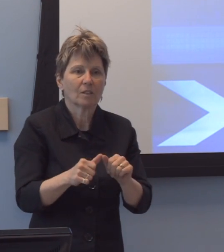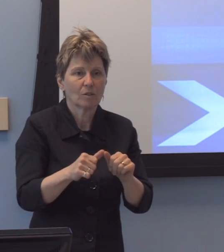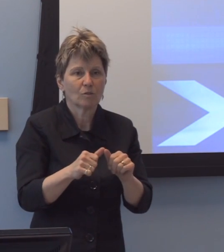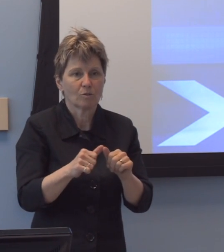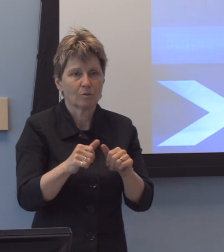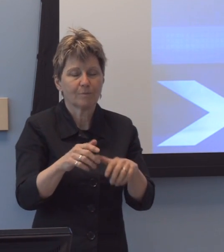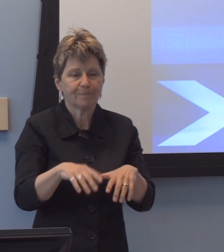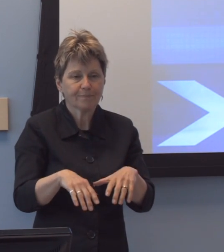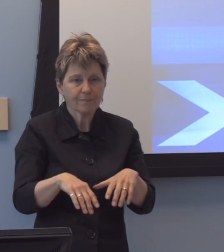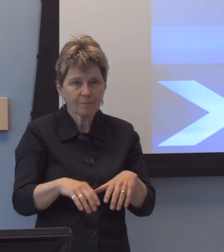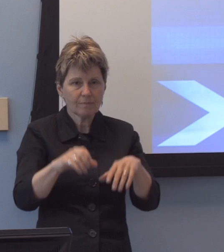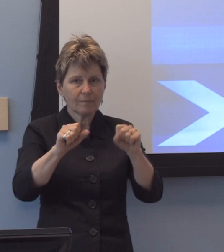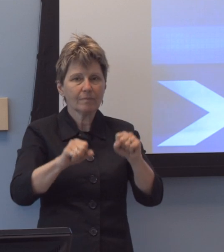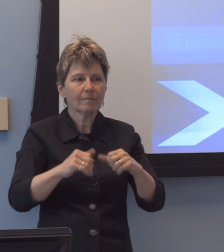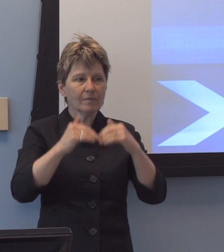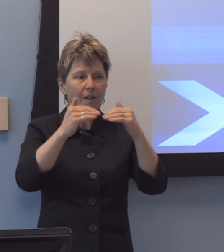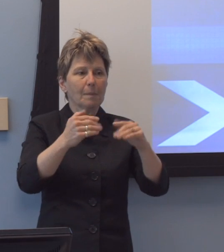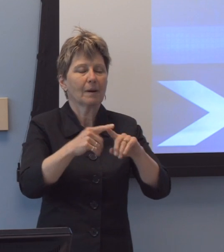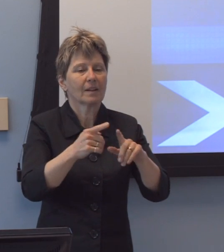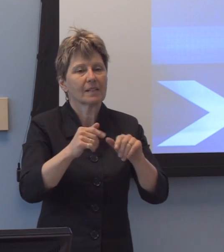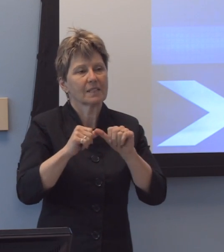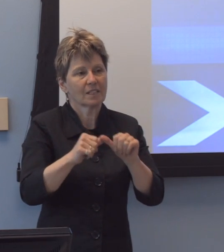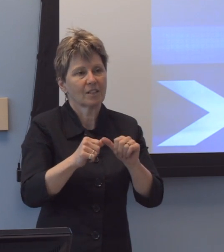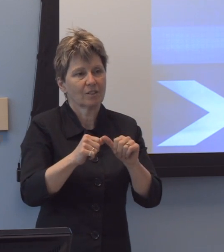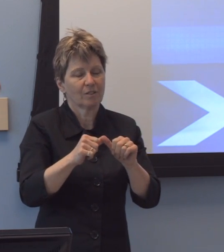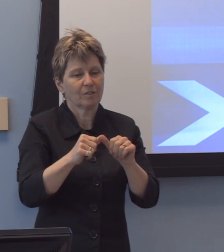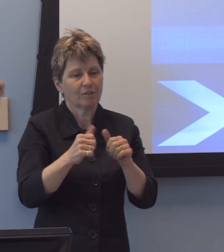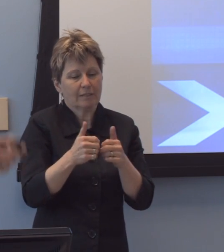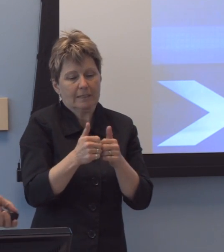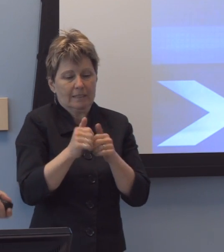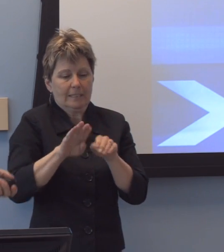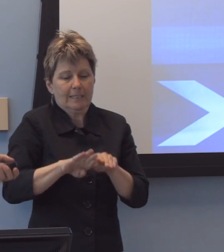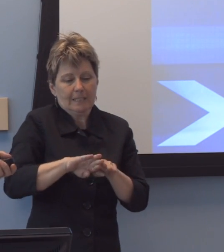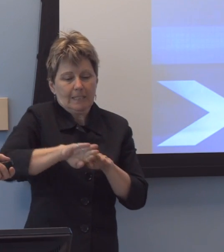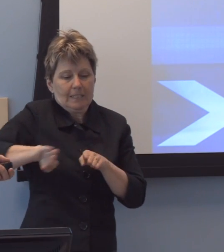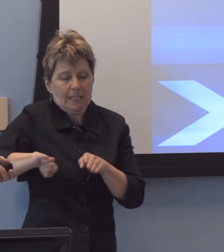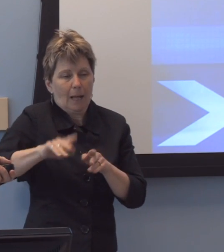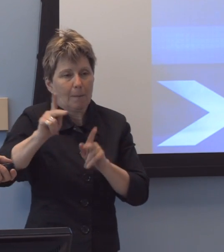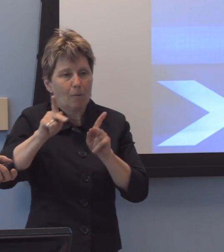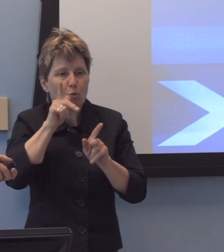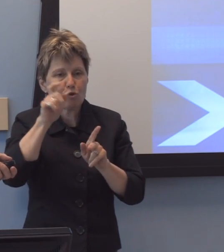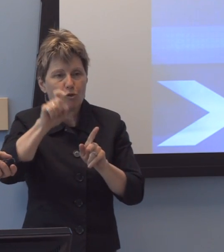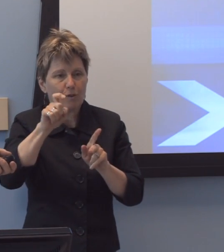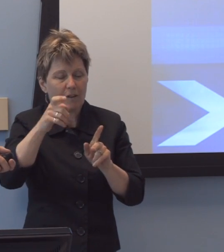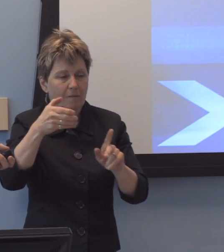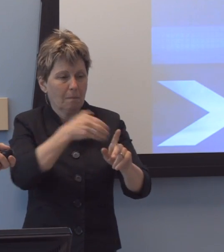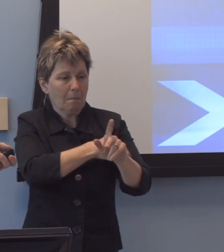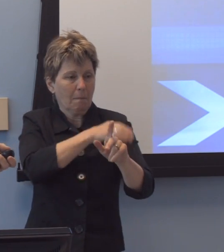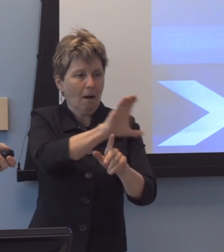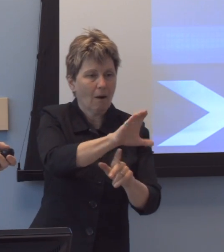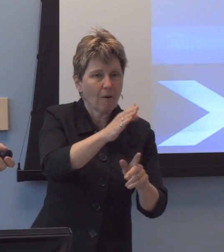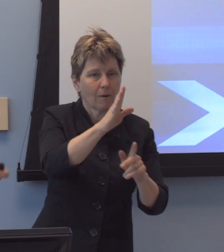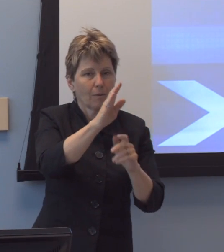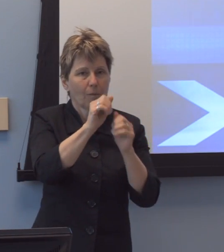to marginalize people who should be empowered by this technology. And I do think, uh, again,